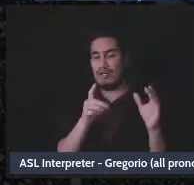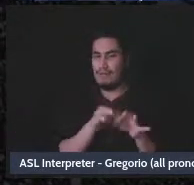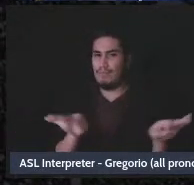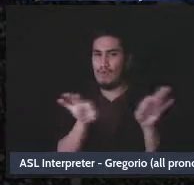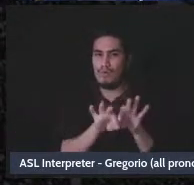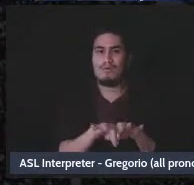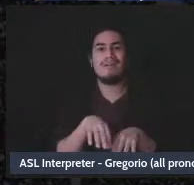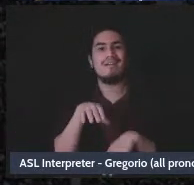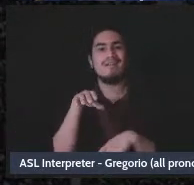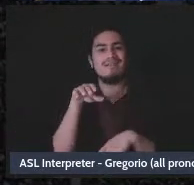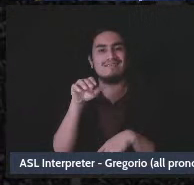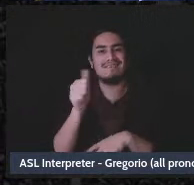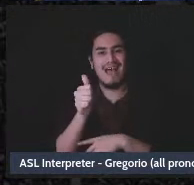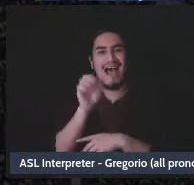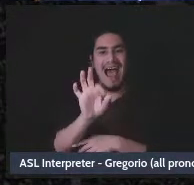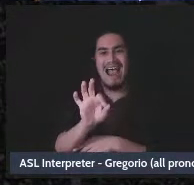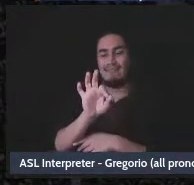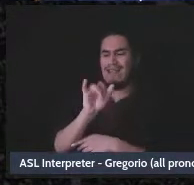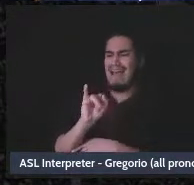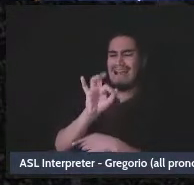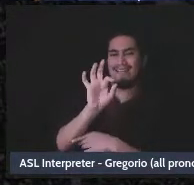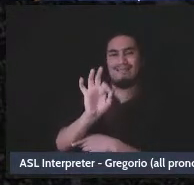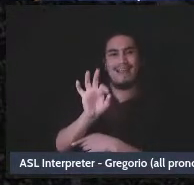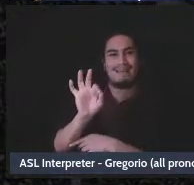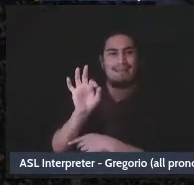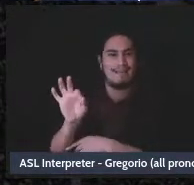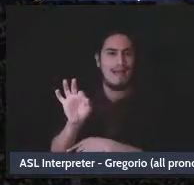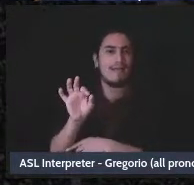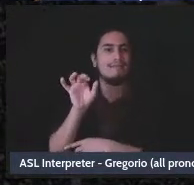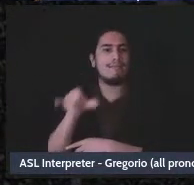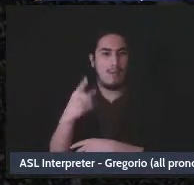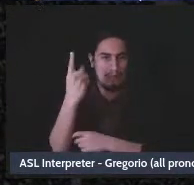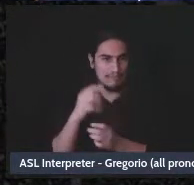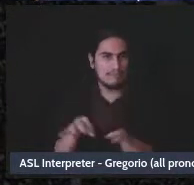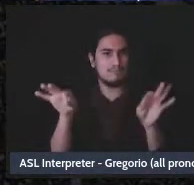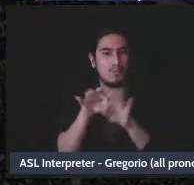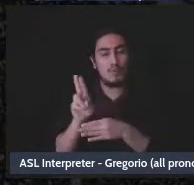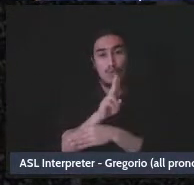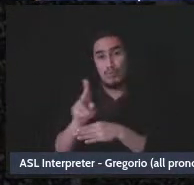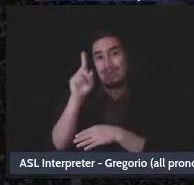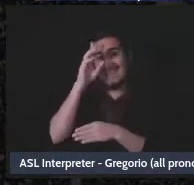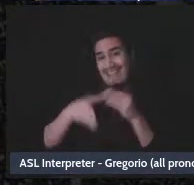filing - so it's not totally painless, but it is, you know, a potential advantage of this approach.